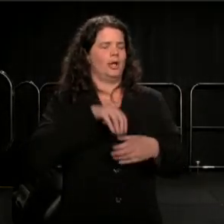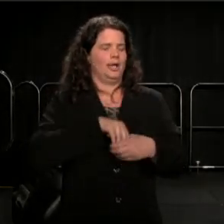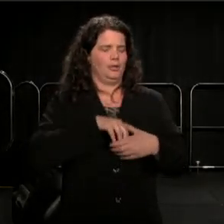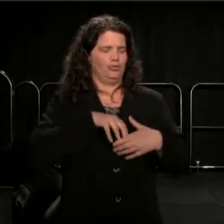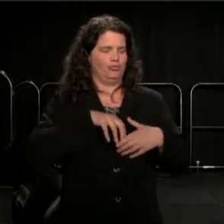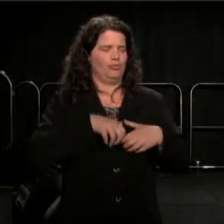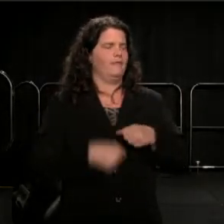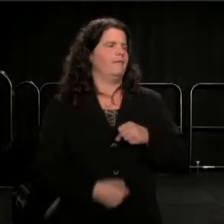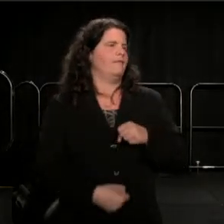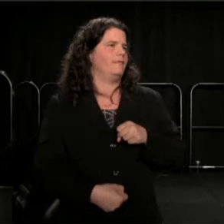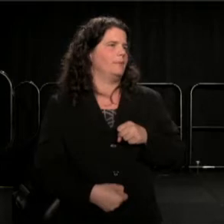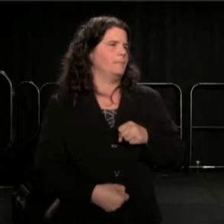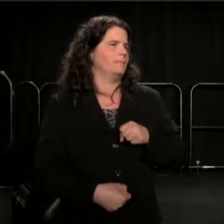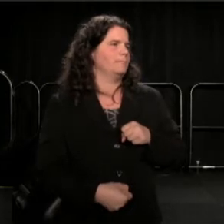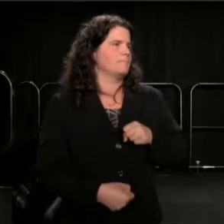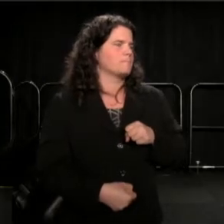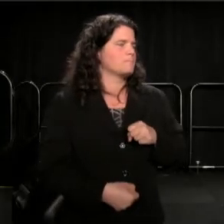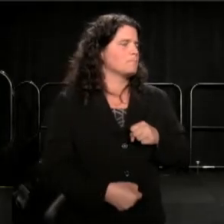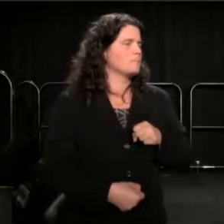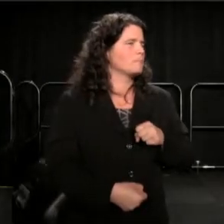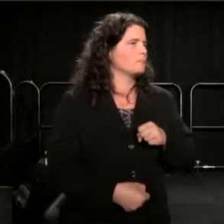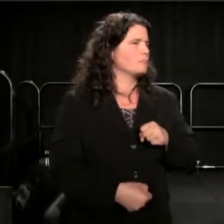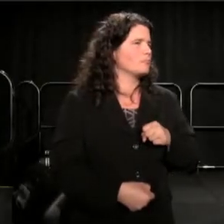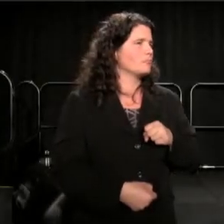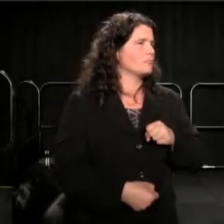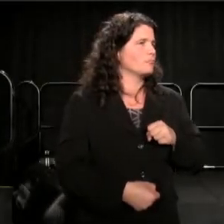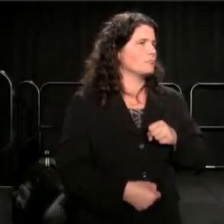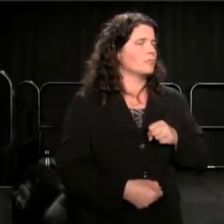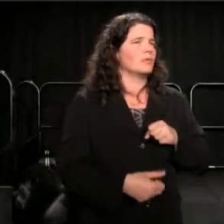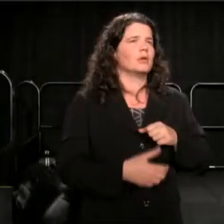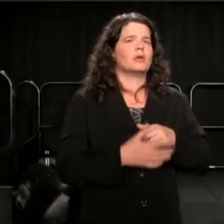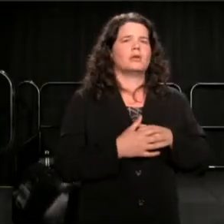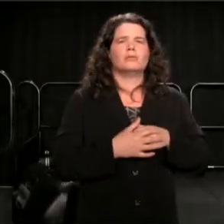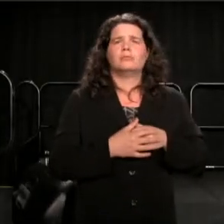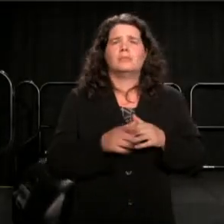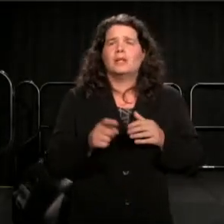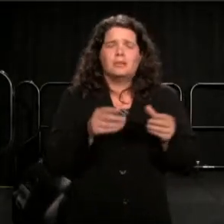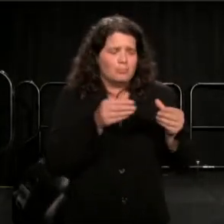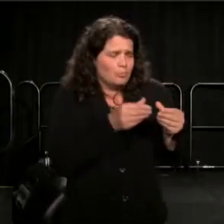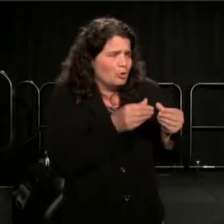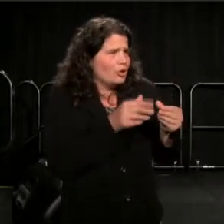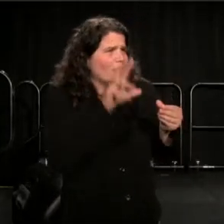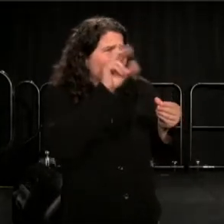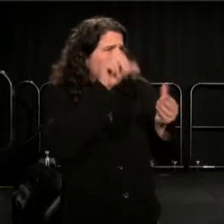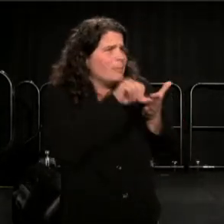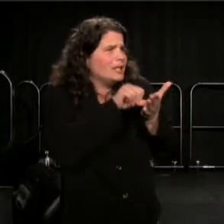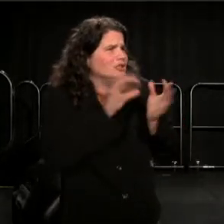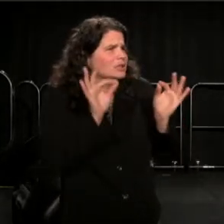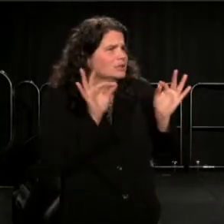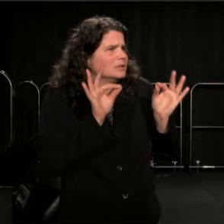For the love of me, they are very tiny books, it's only 30 pages long.